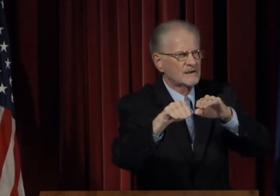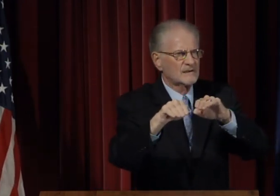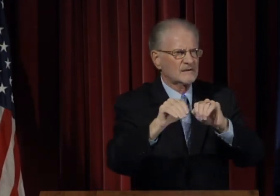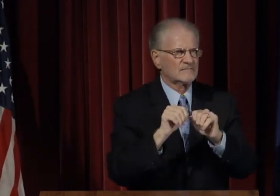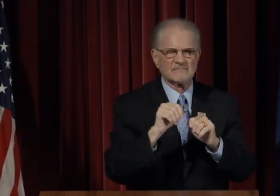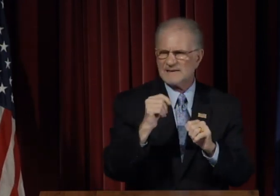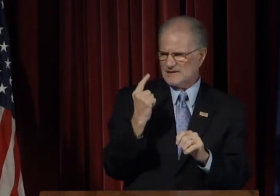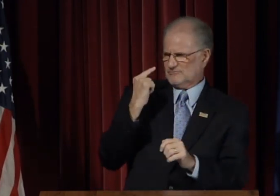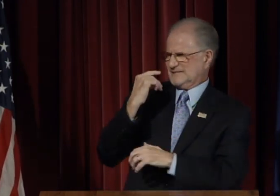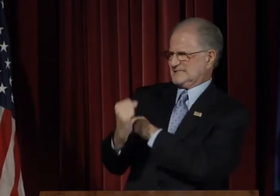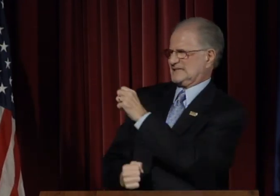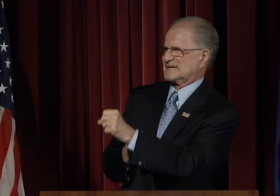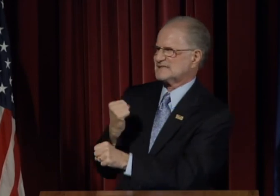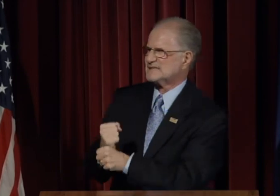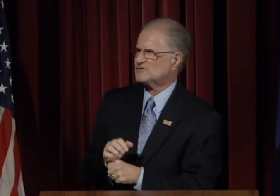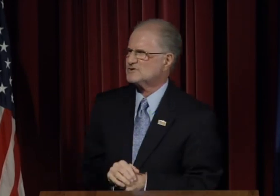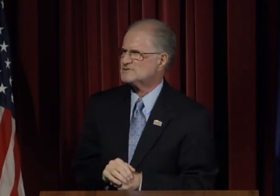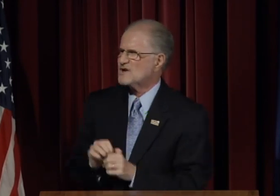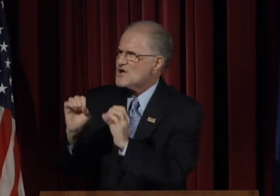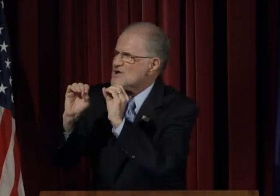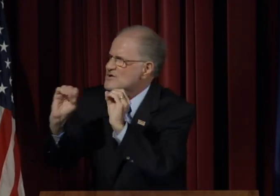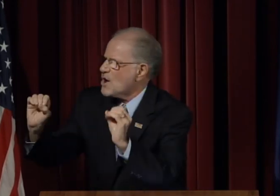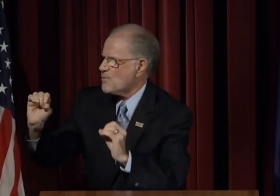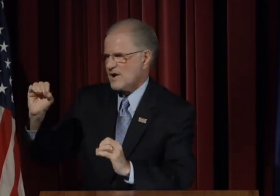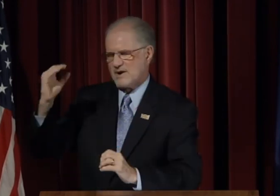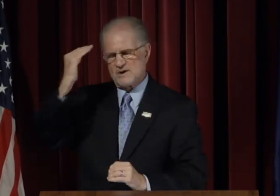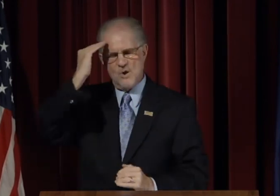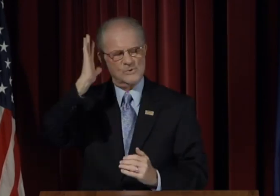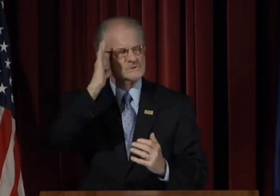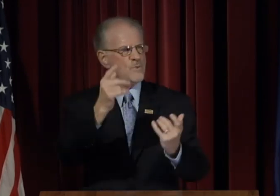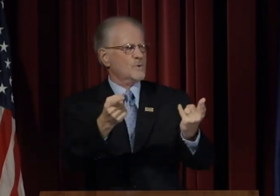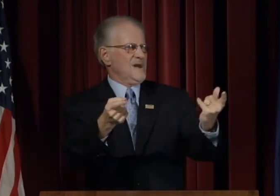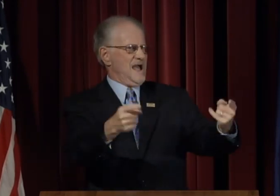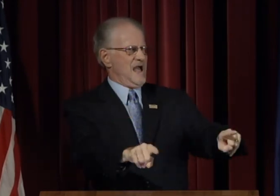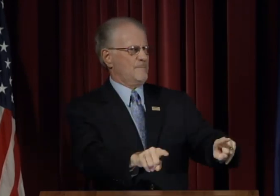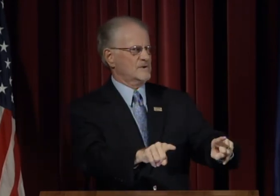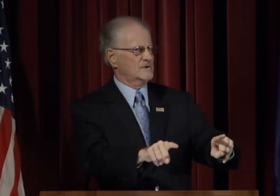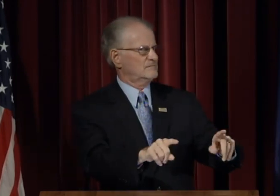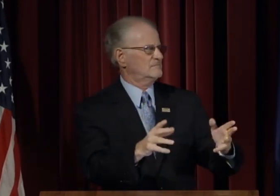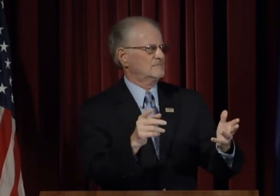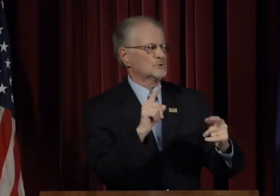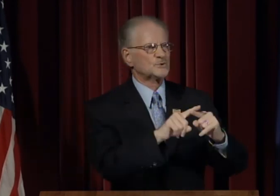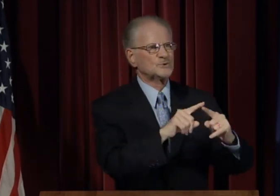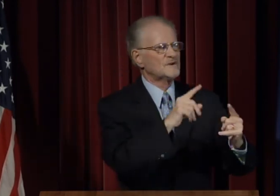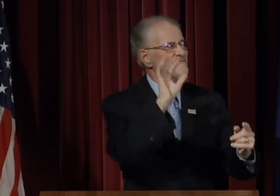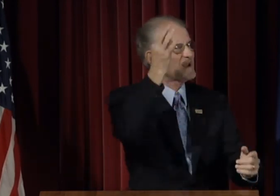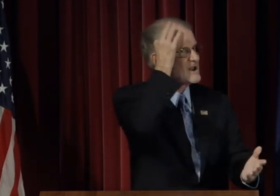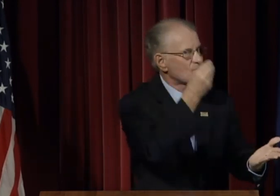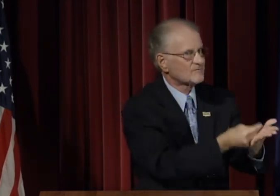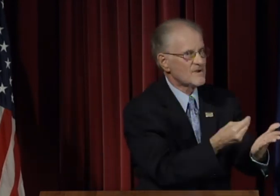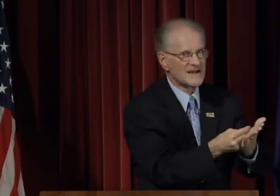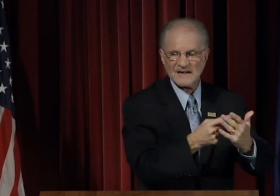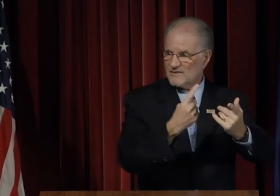with a small decline in recent years. No one knows what will happen to federal funding